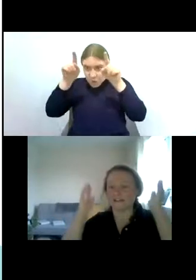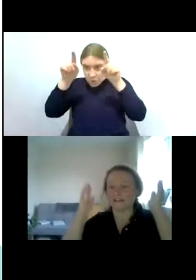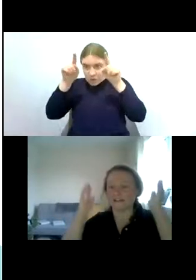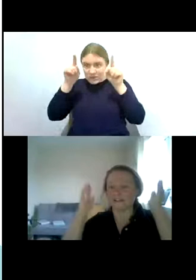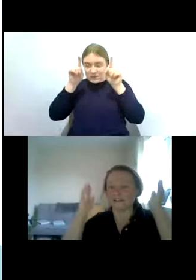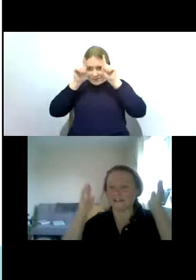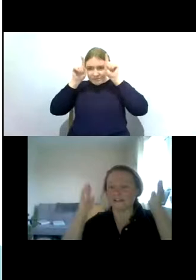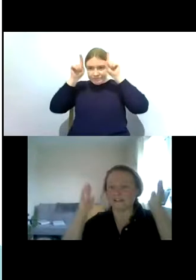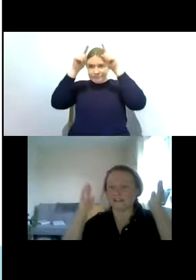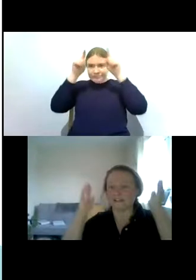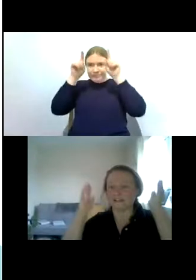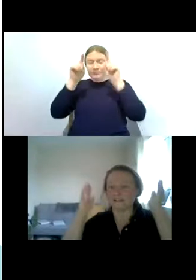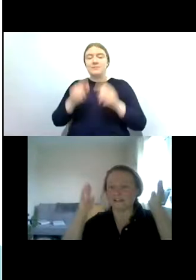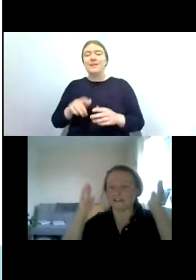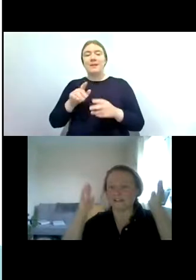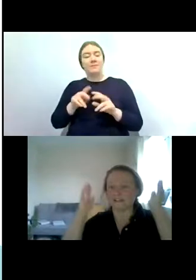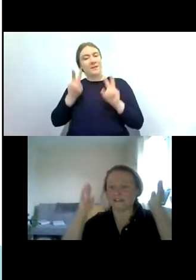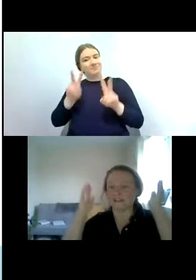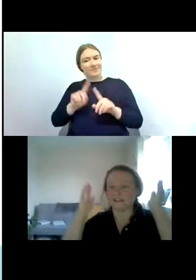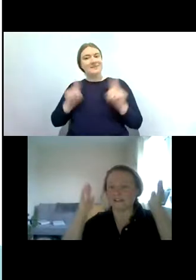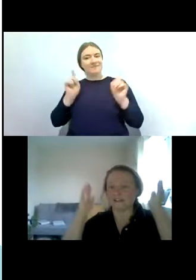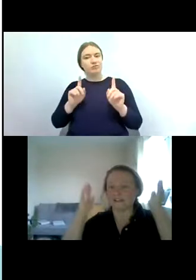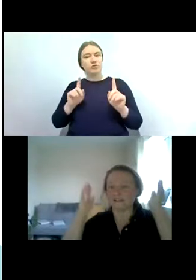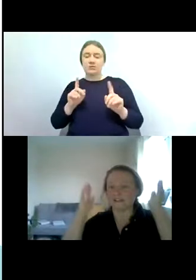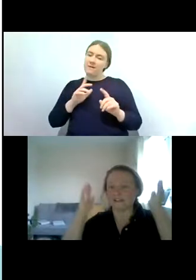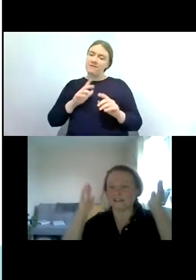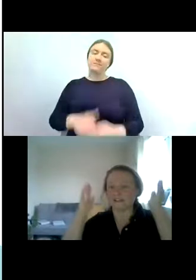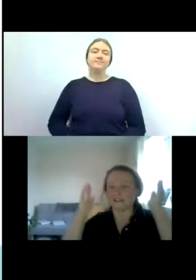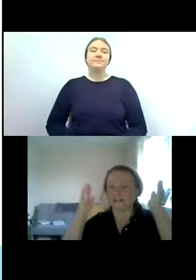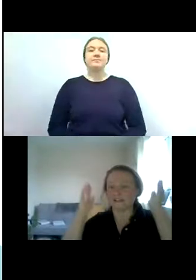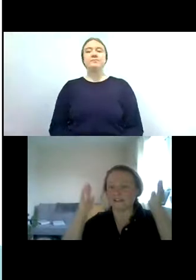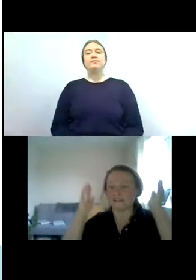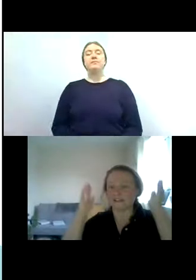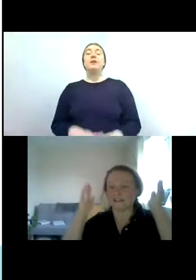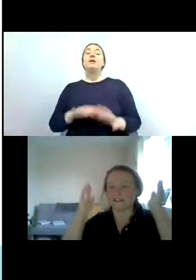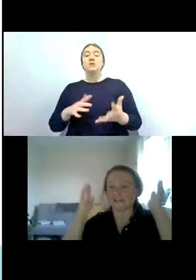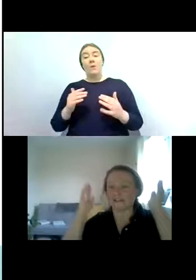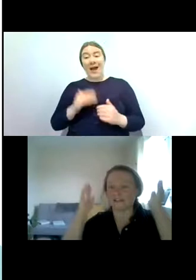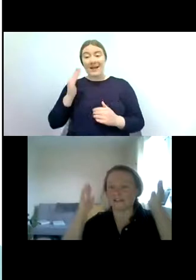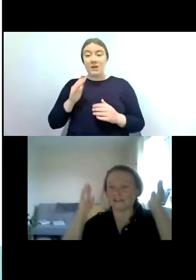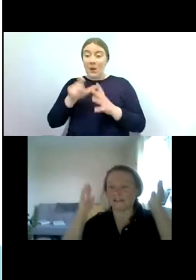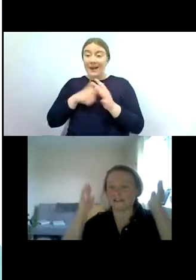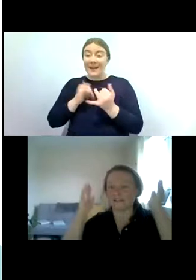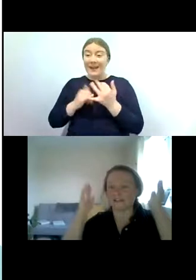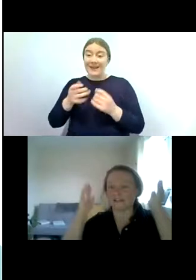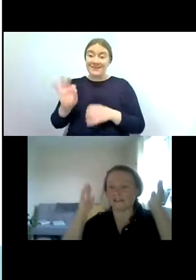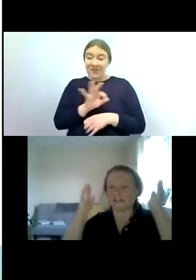a distinctive way to sit and so adult caddisflies feed and they can typically live as an adult for